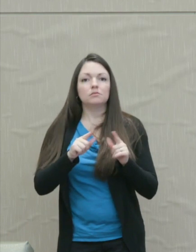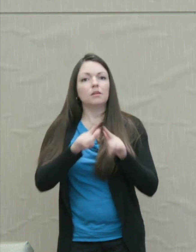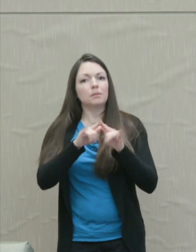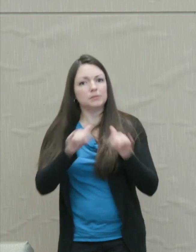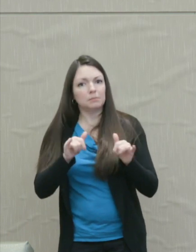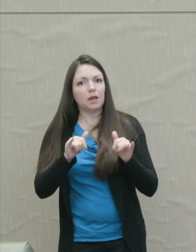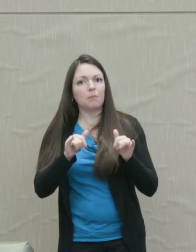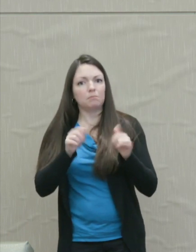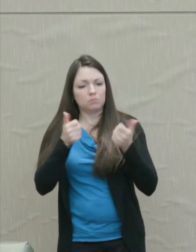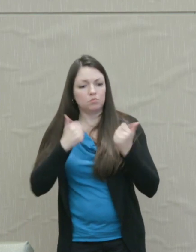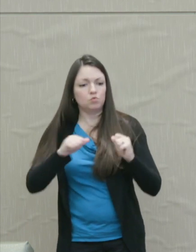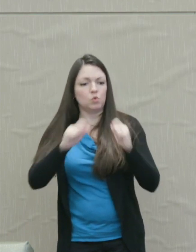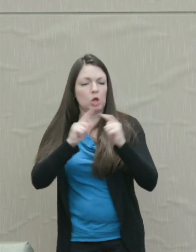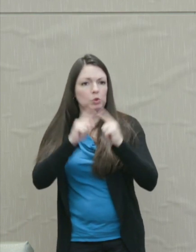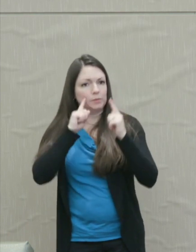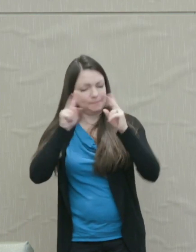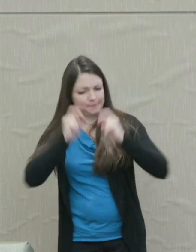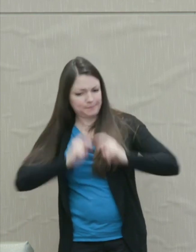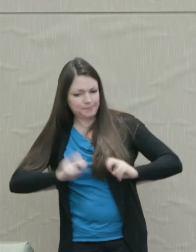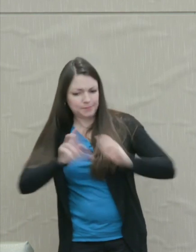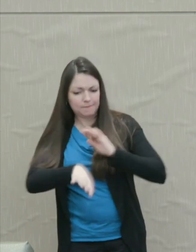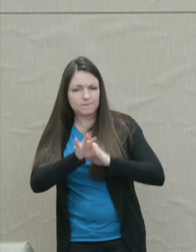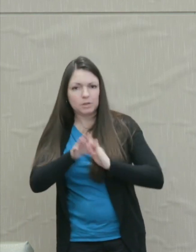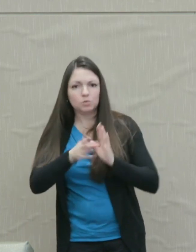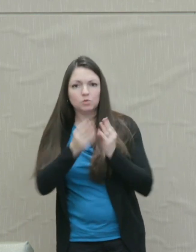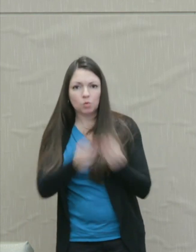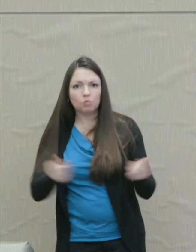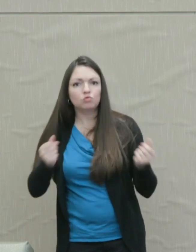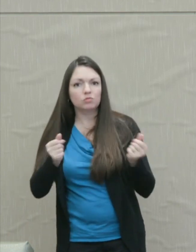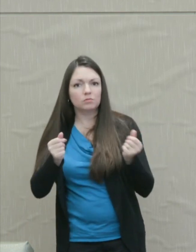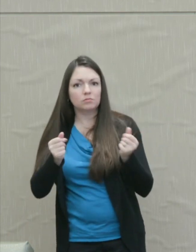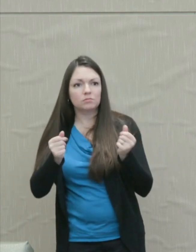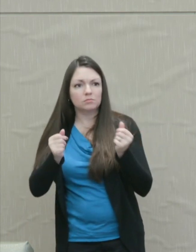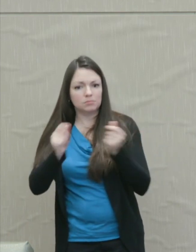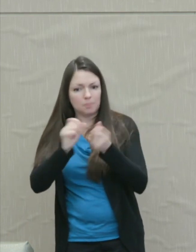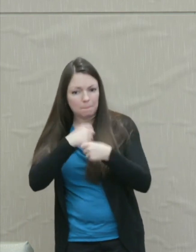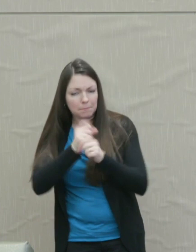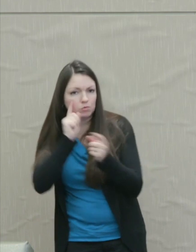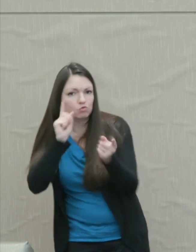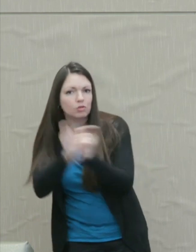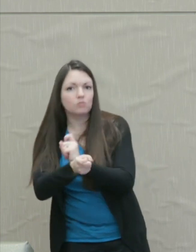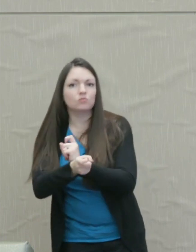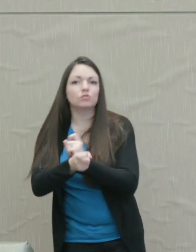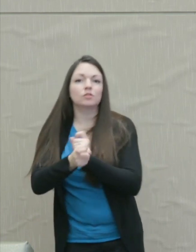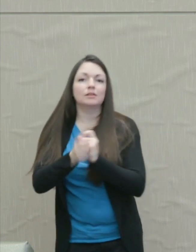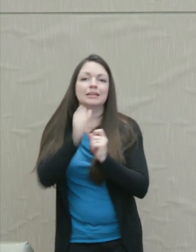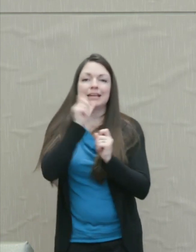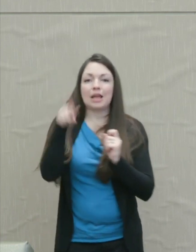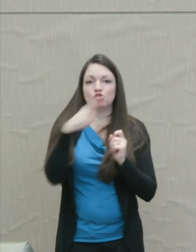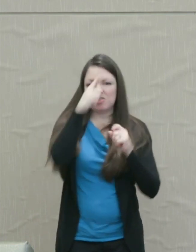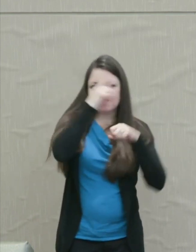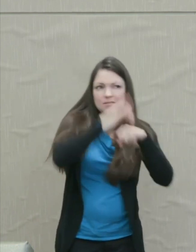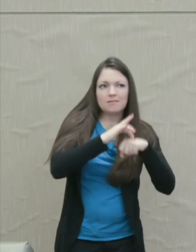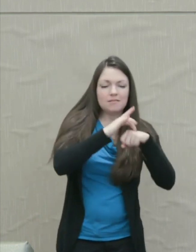It gets to work finding solutions rather than dwelling on the infliction of retrospective pain.